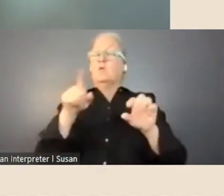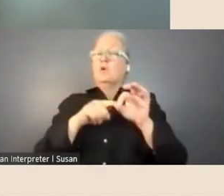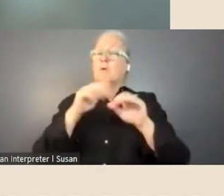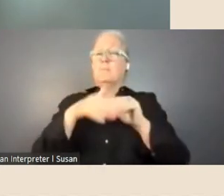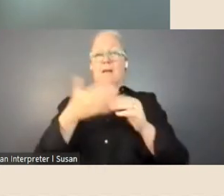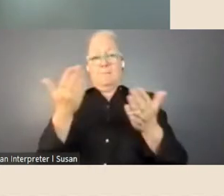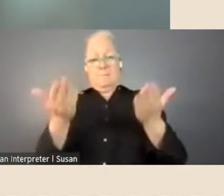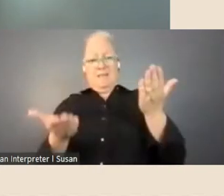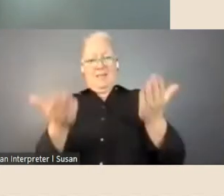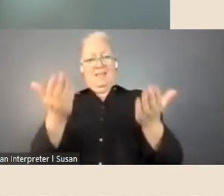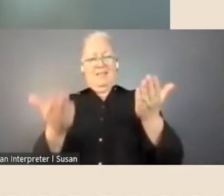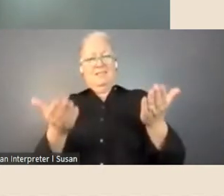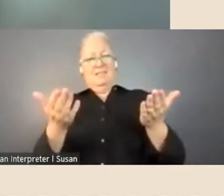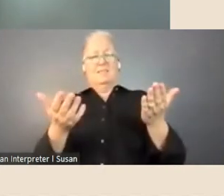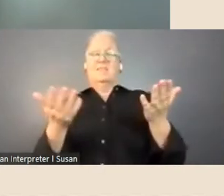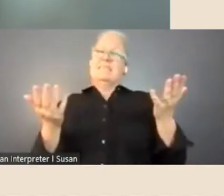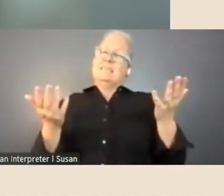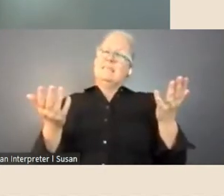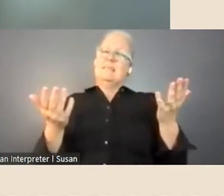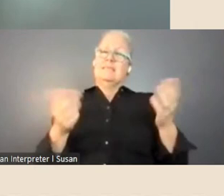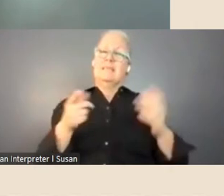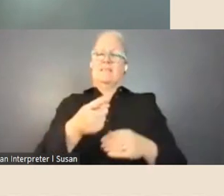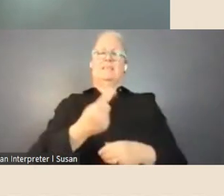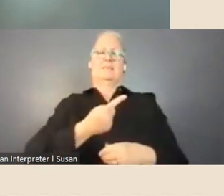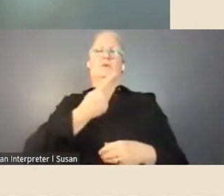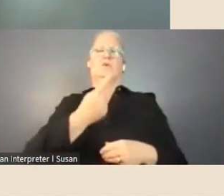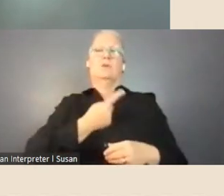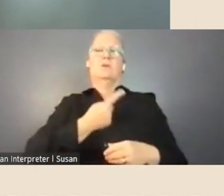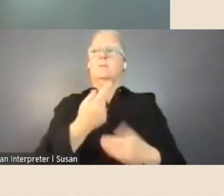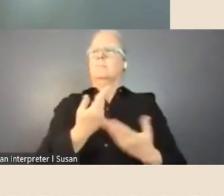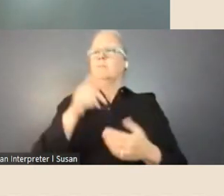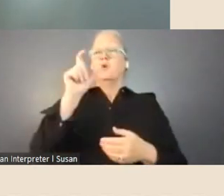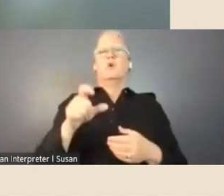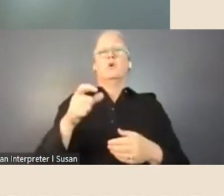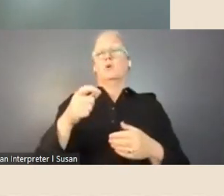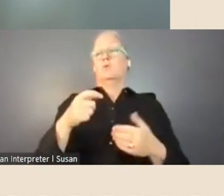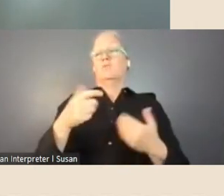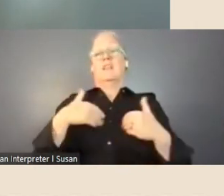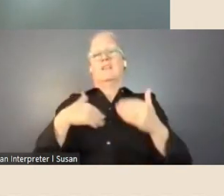balance are such a personal thing and so for somebody living in Mildura, versus somebody